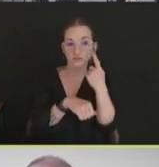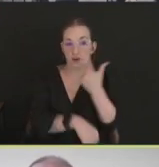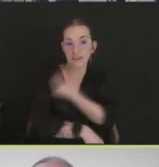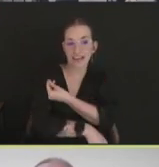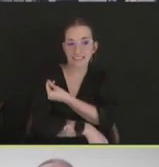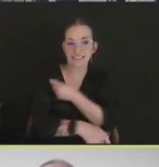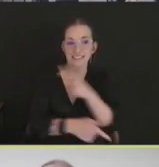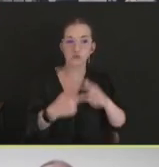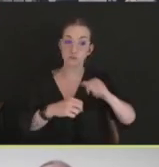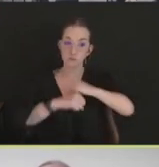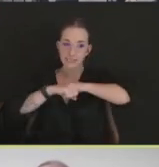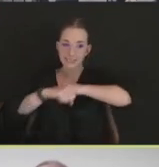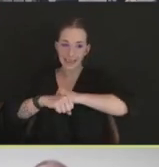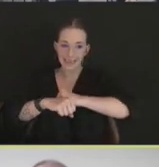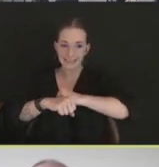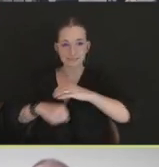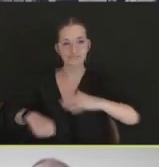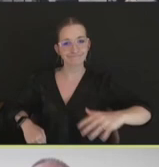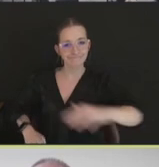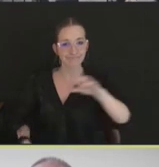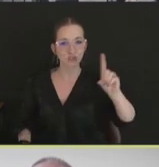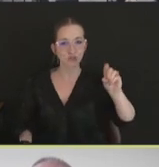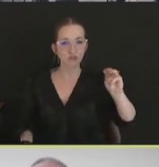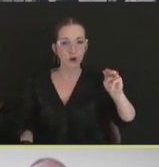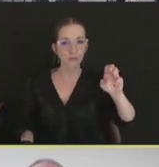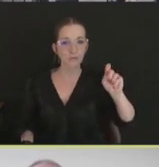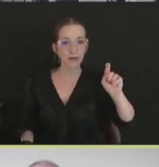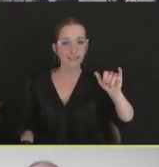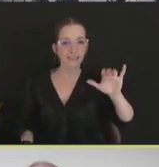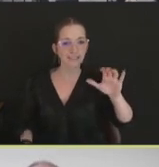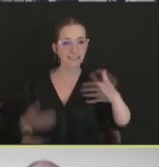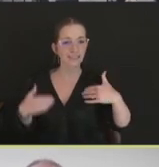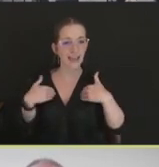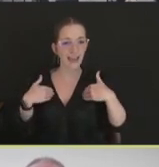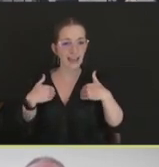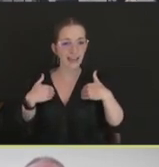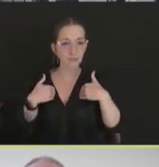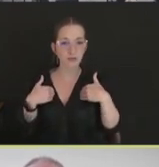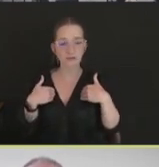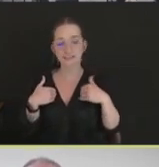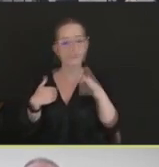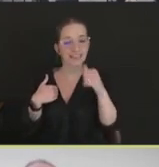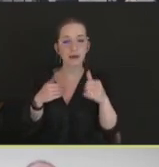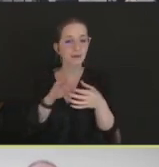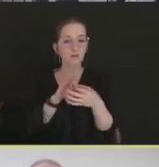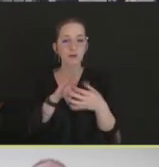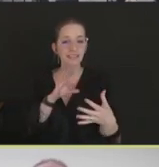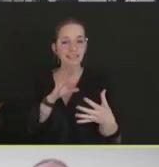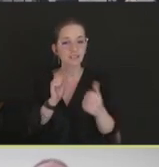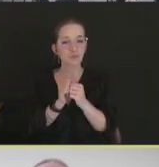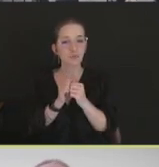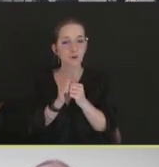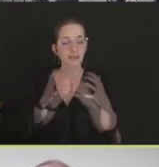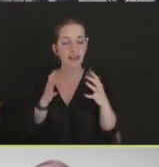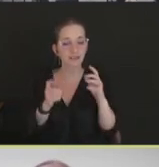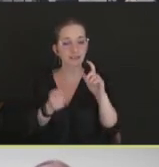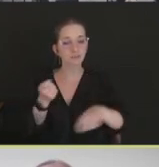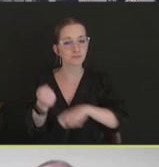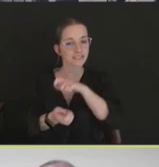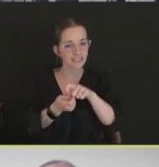on this vaccine, that it cannot be released without specific conditions being met, there.